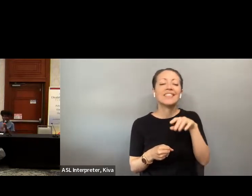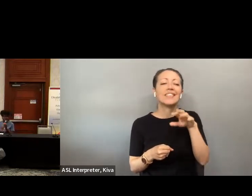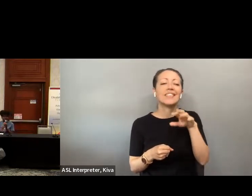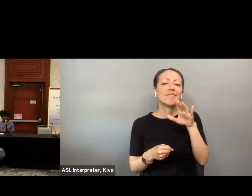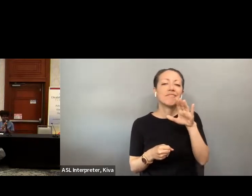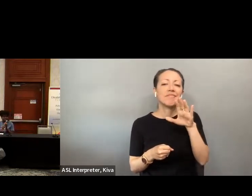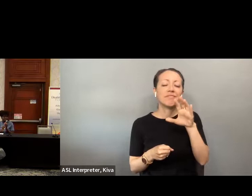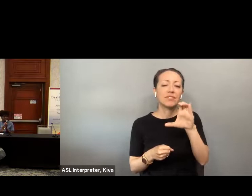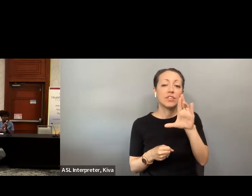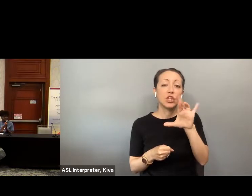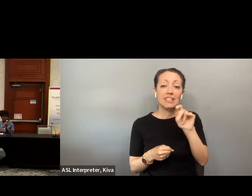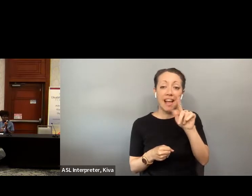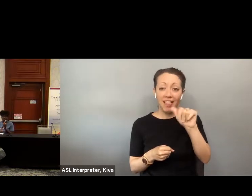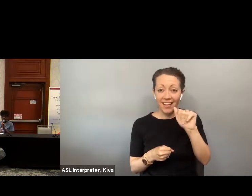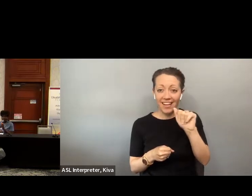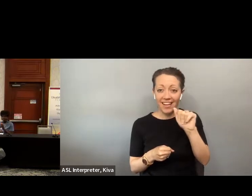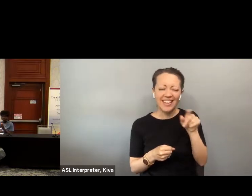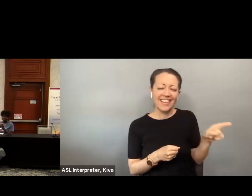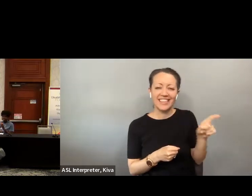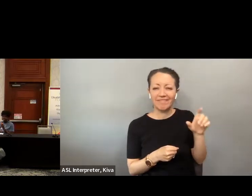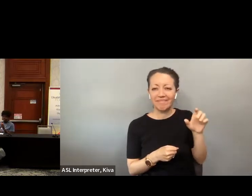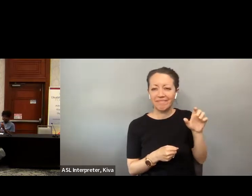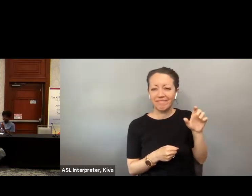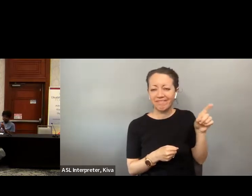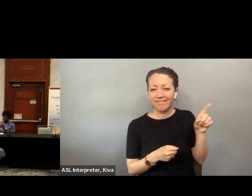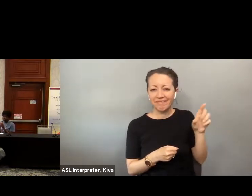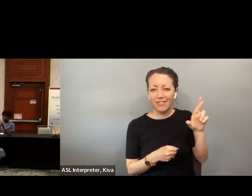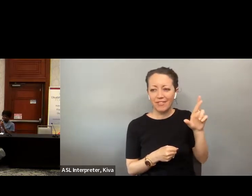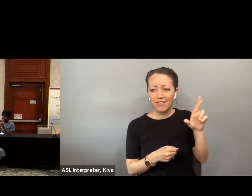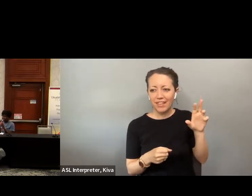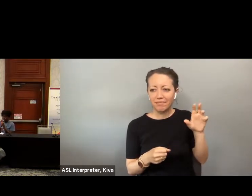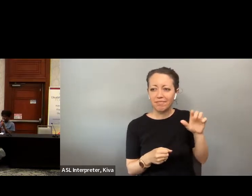And today we'll be facilitating the conversation when it comes to both by Mel.